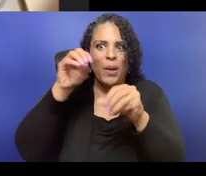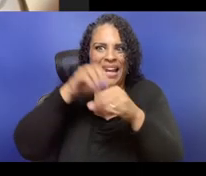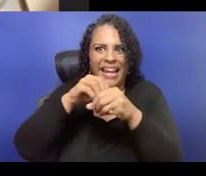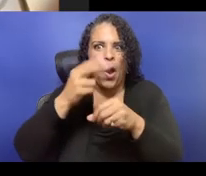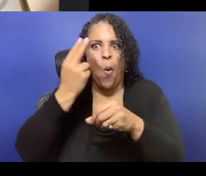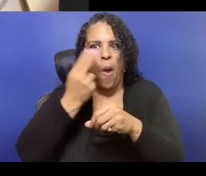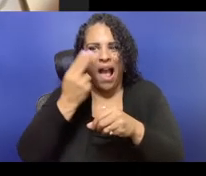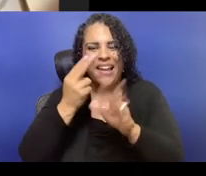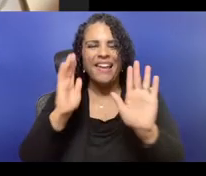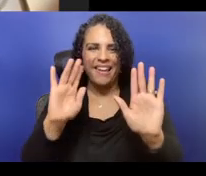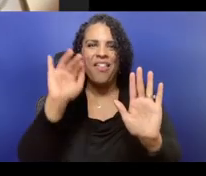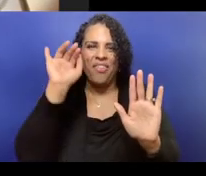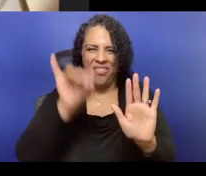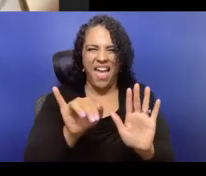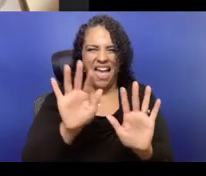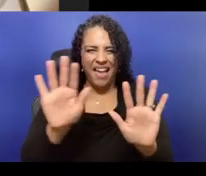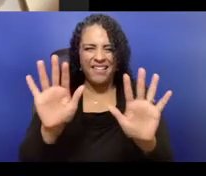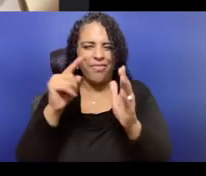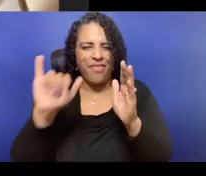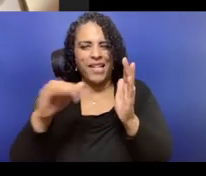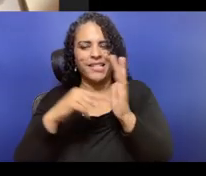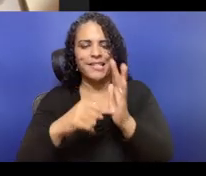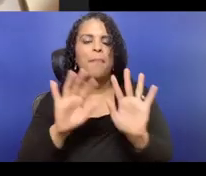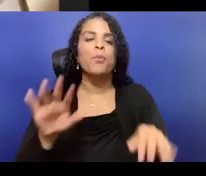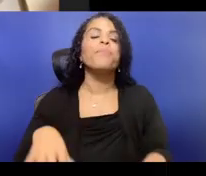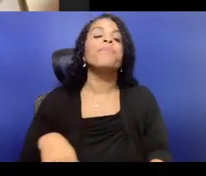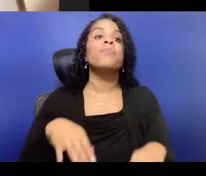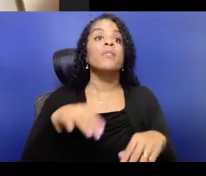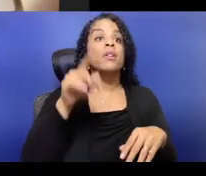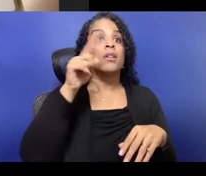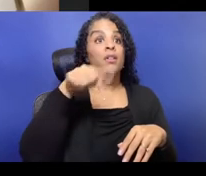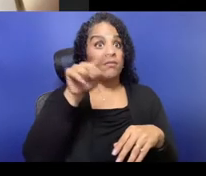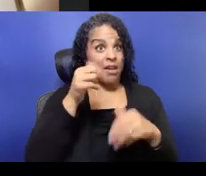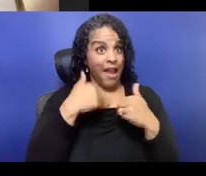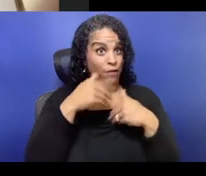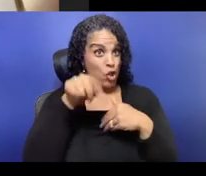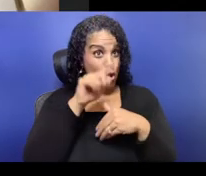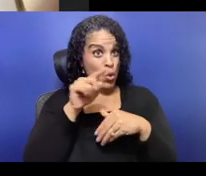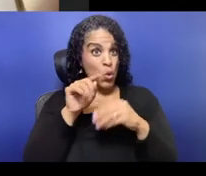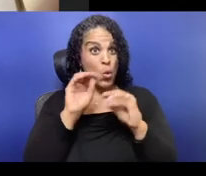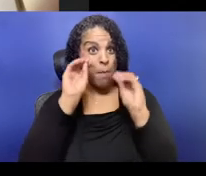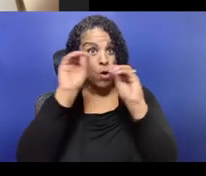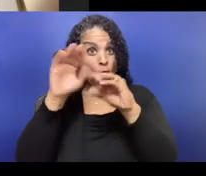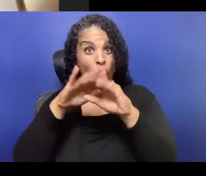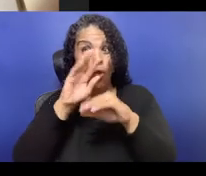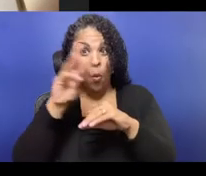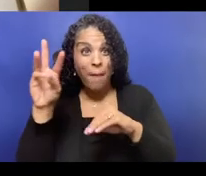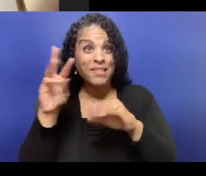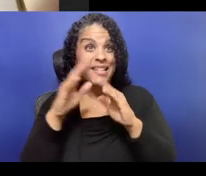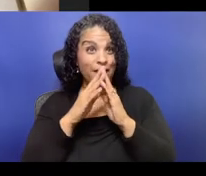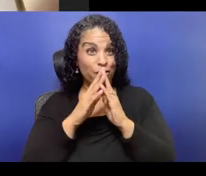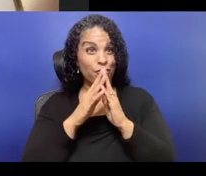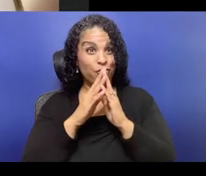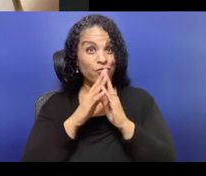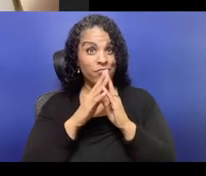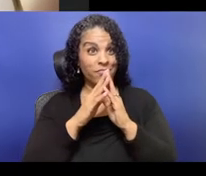Something with blood in it, what was the- Oh, Mixed Blood! Mixed Blood, that's it, Mixed Blood, thank you. They were, they also do a similar-